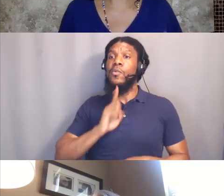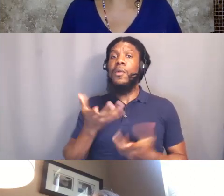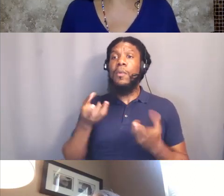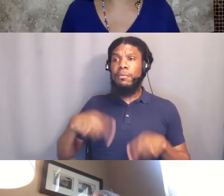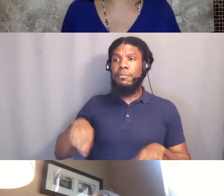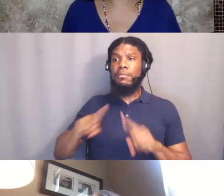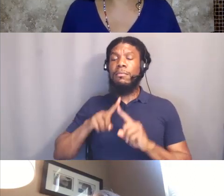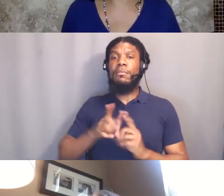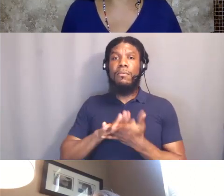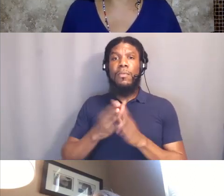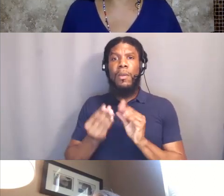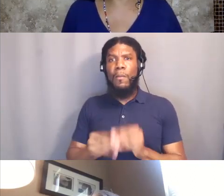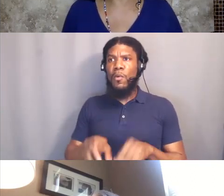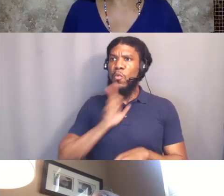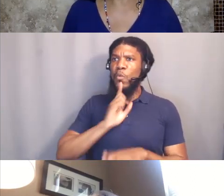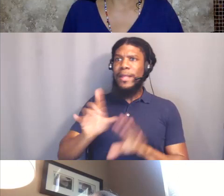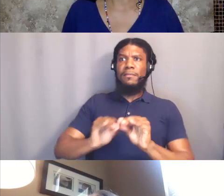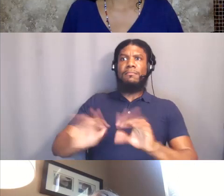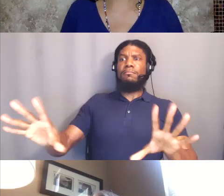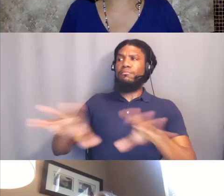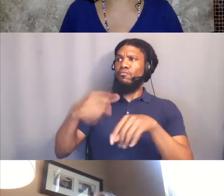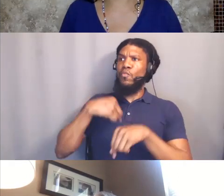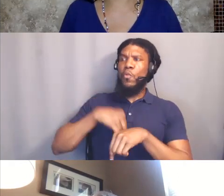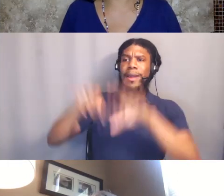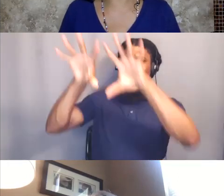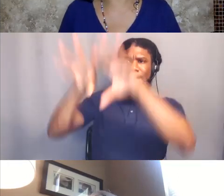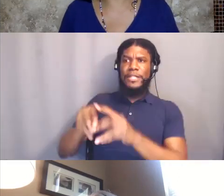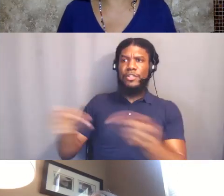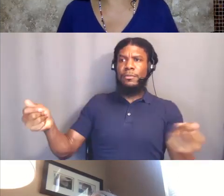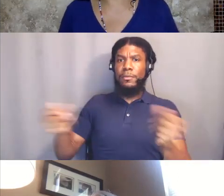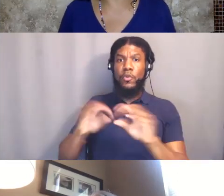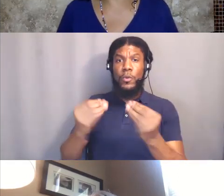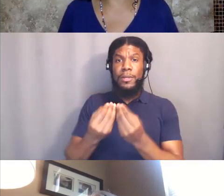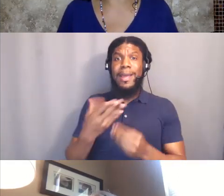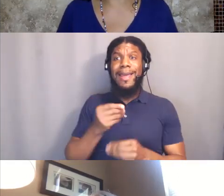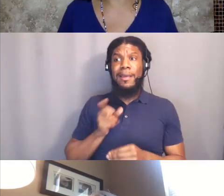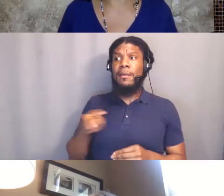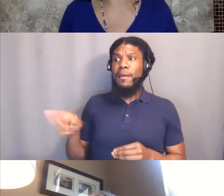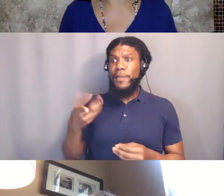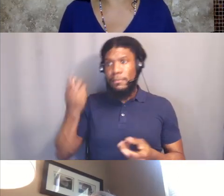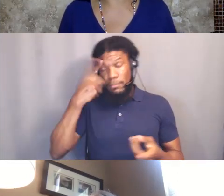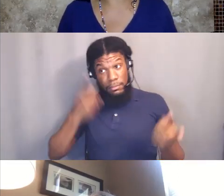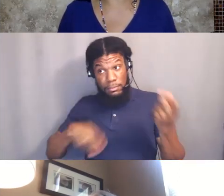abolitionist organization and they've agreed on abolitionism but they're not like